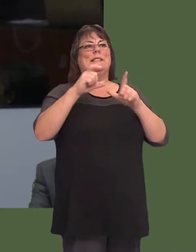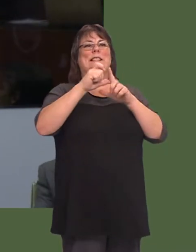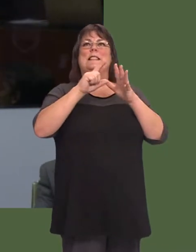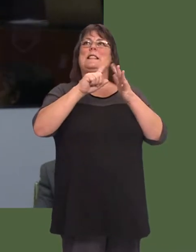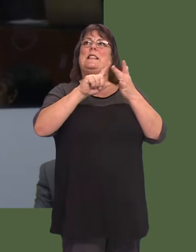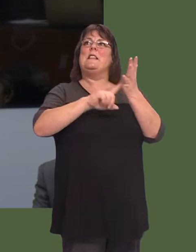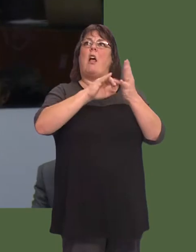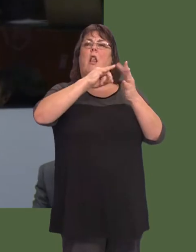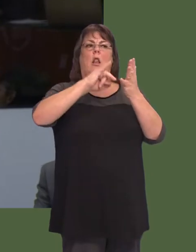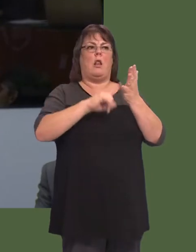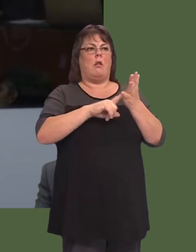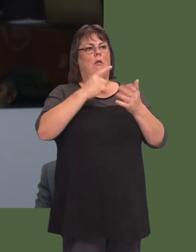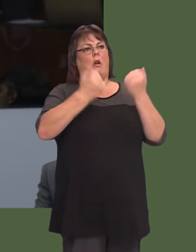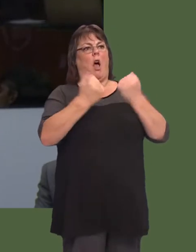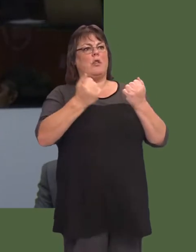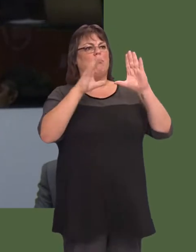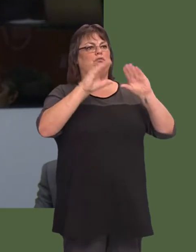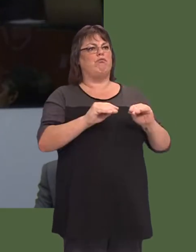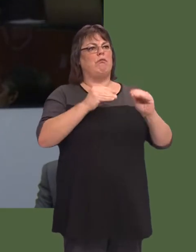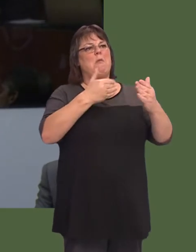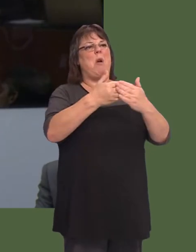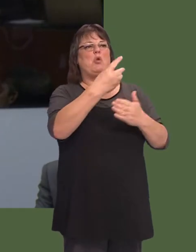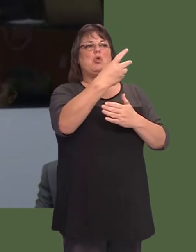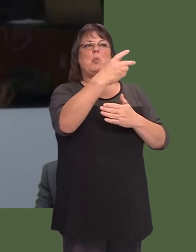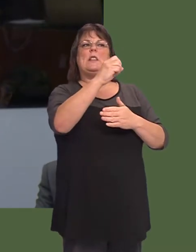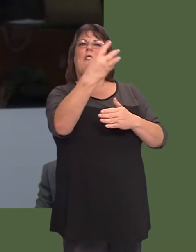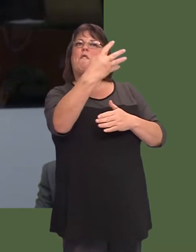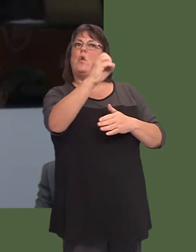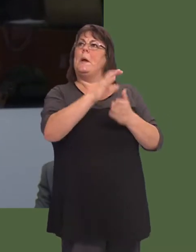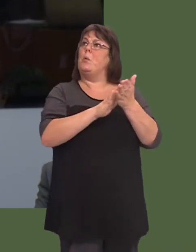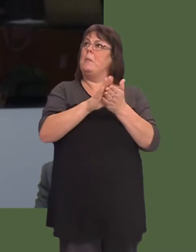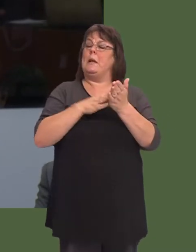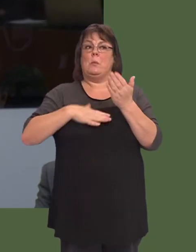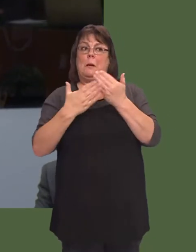Would you agree with me that itís now essential that the Welsh Government does invest in electric